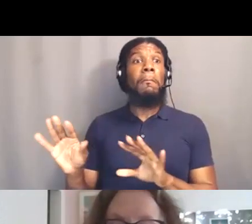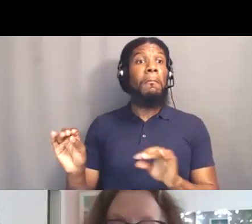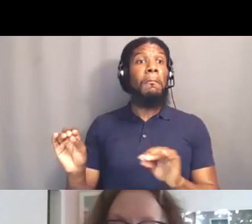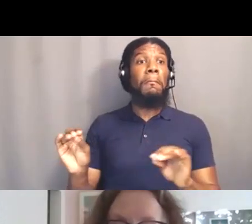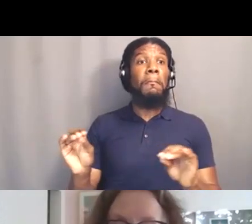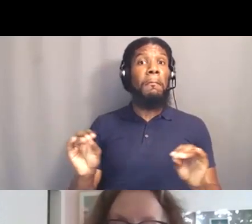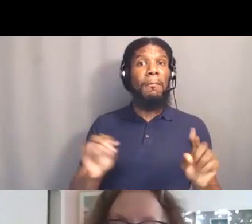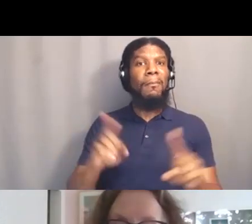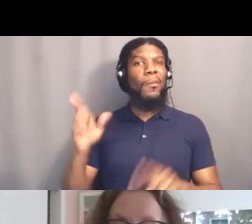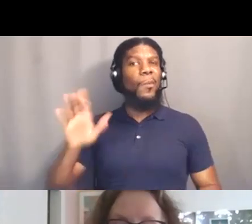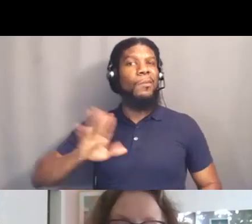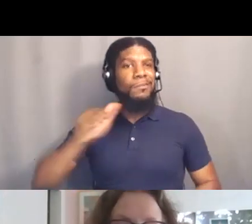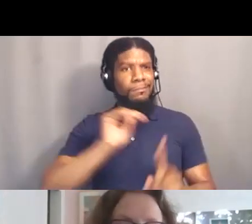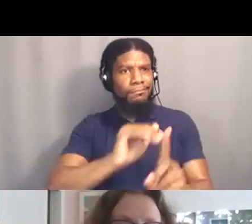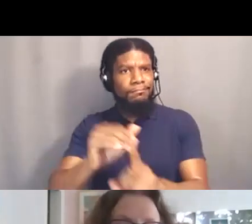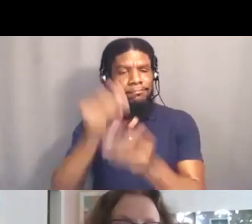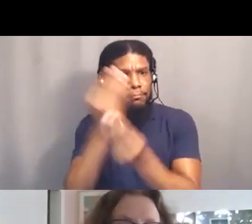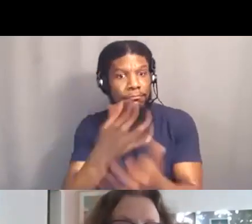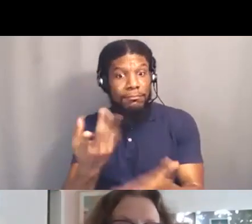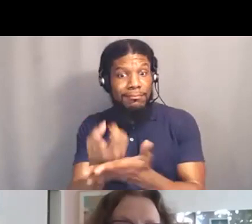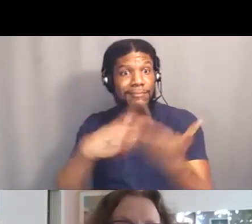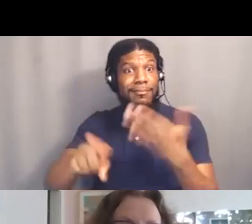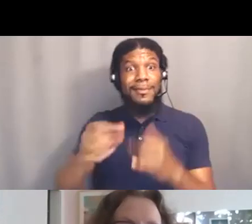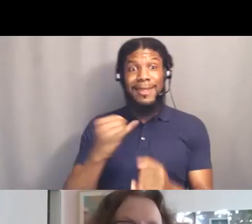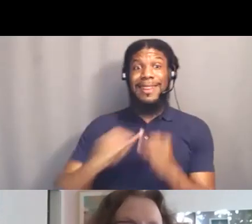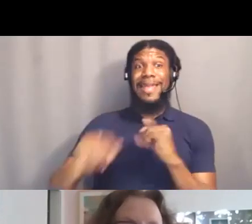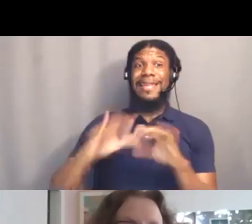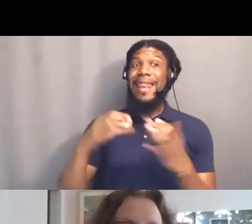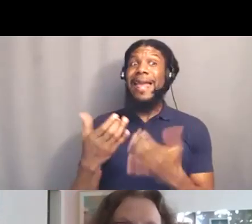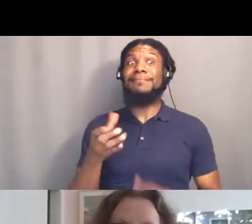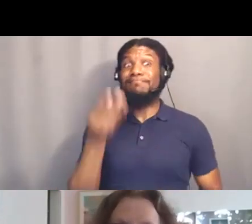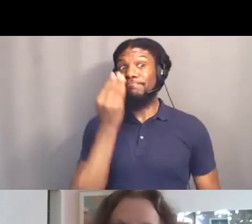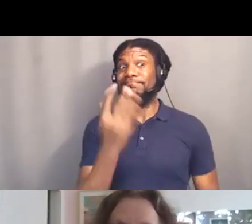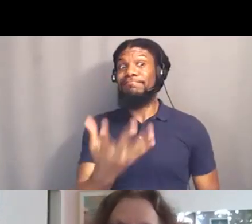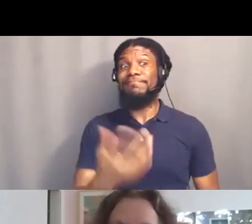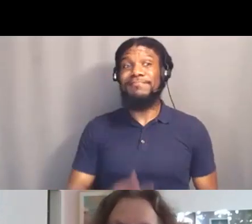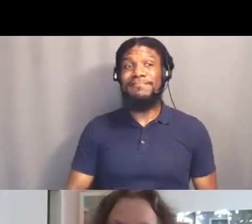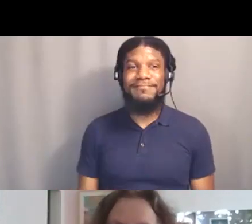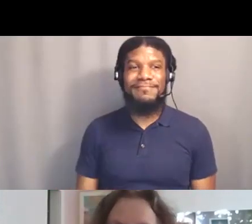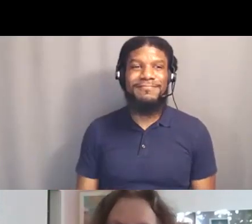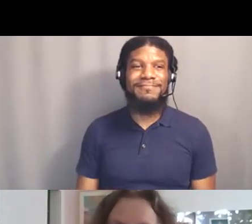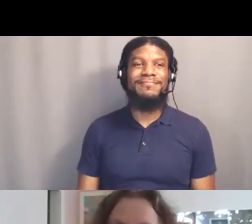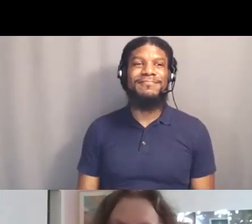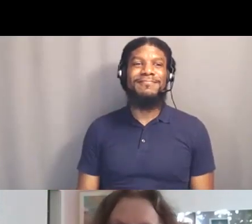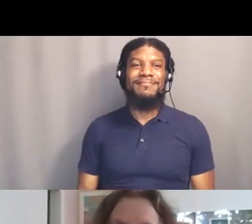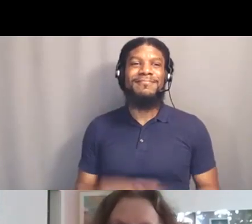Just wanna jump in and remind everyone that next week is our final week with Dr. Abdullah.